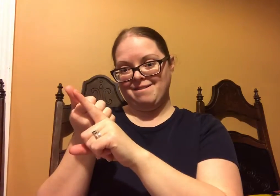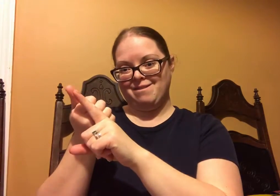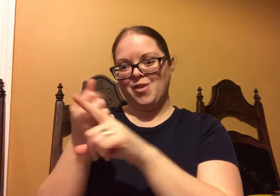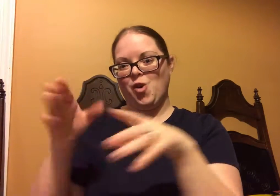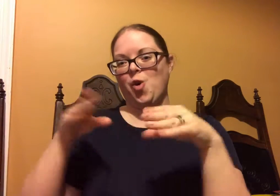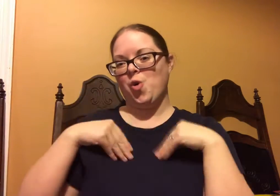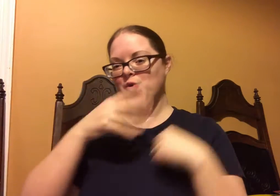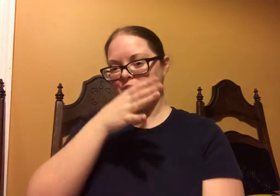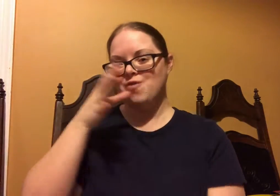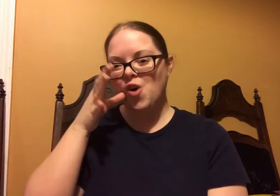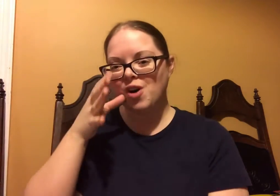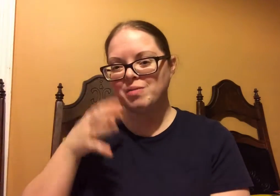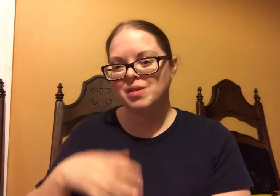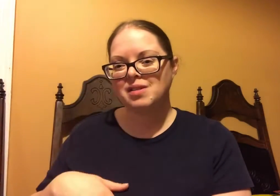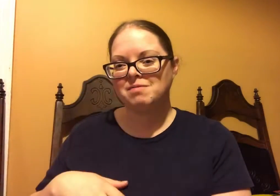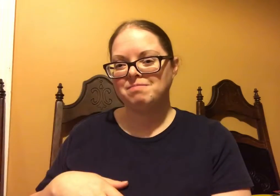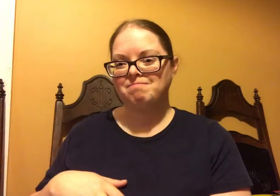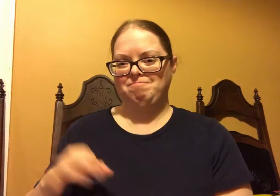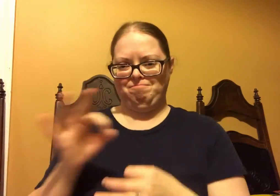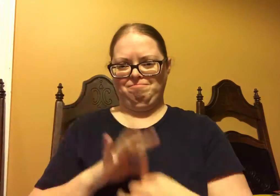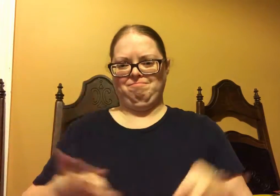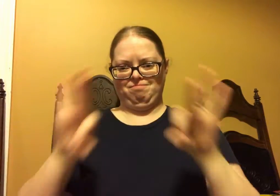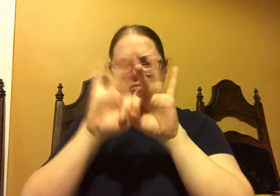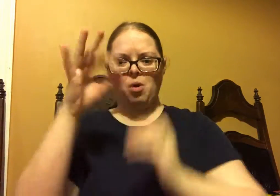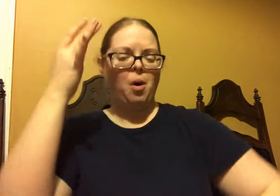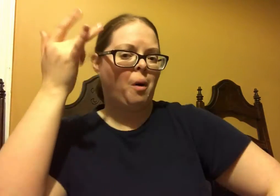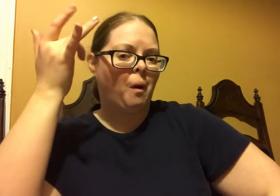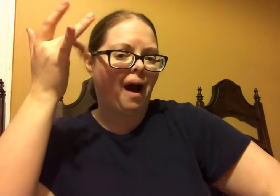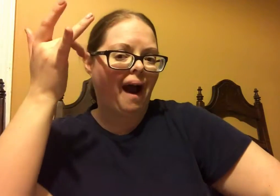So Young Living themselves, they own the farms.